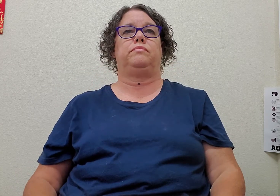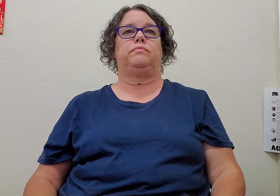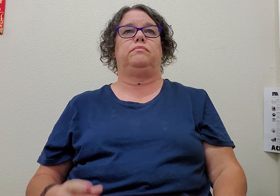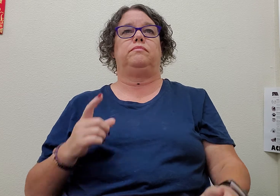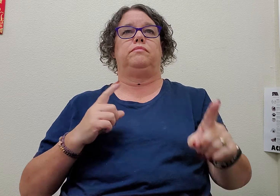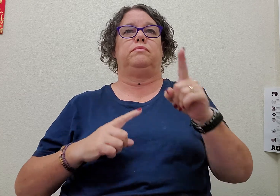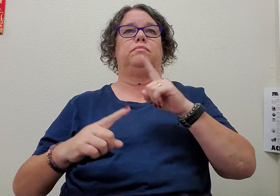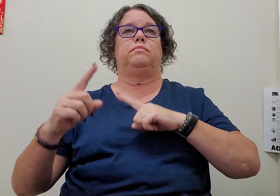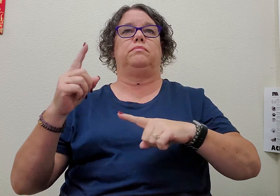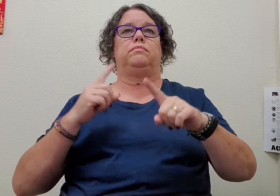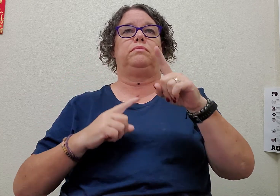sign (1)